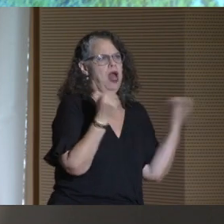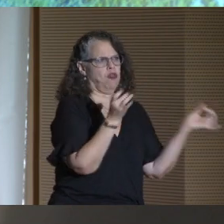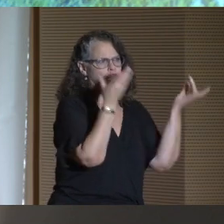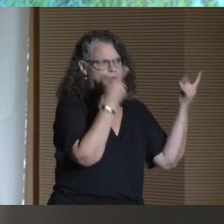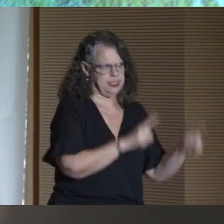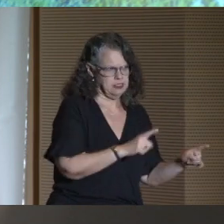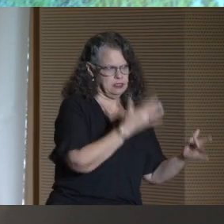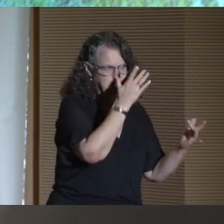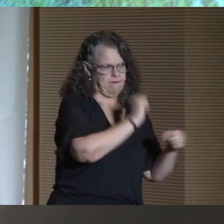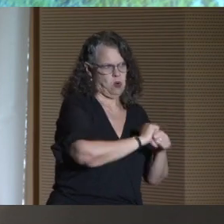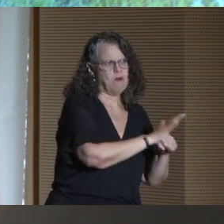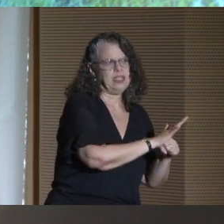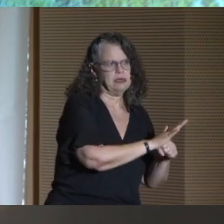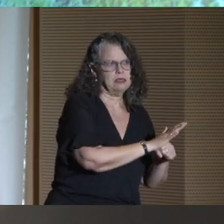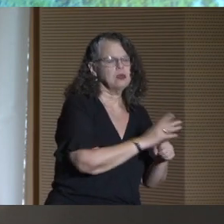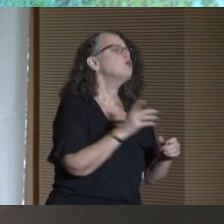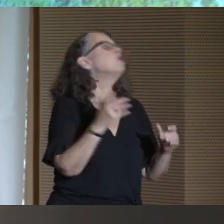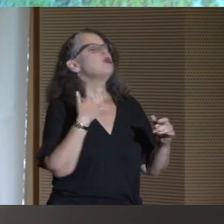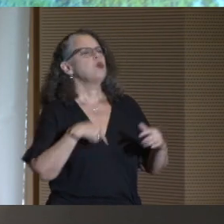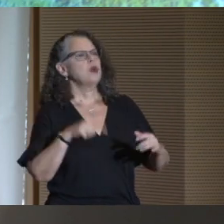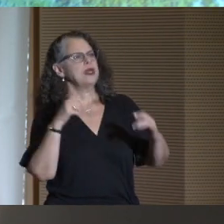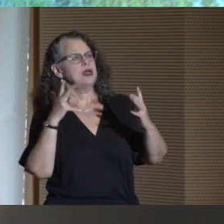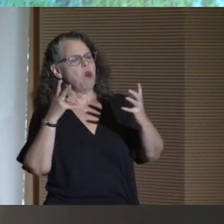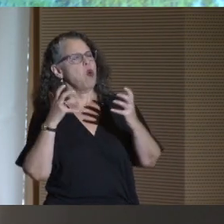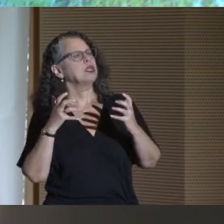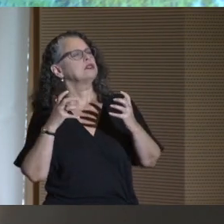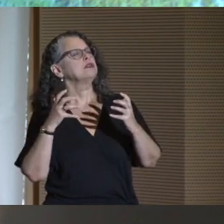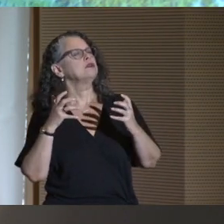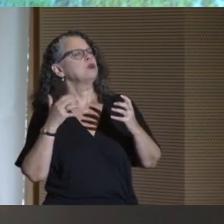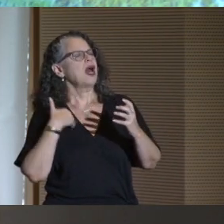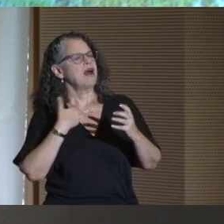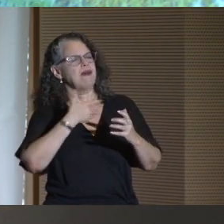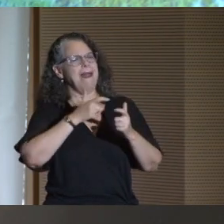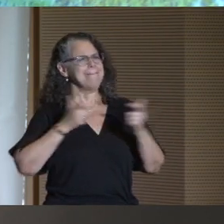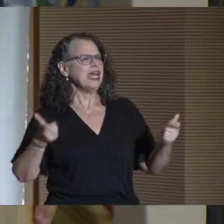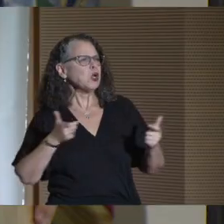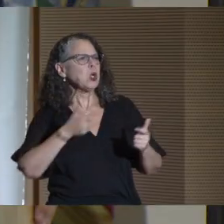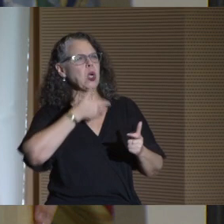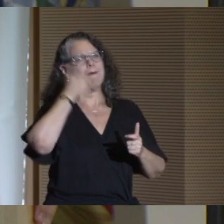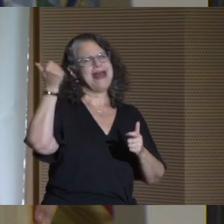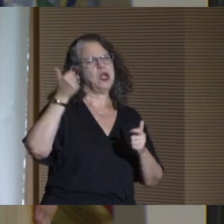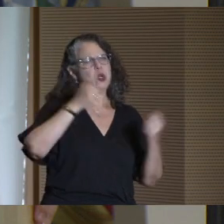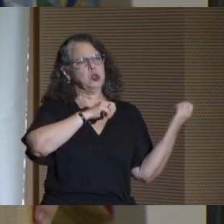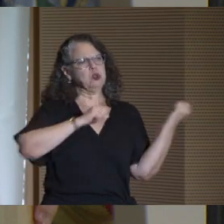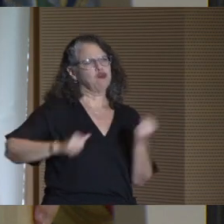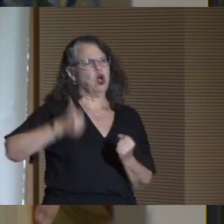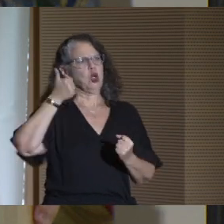We thought to create a bigger, better, and bolder CUNY.